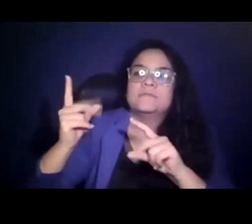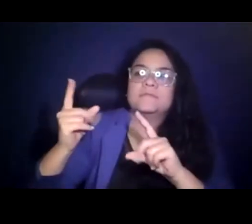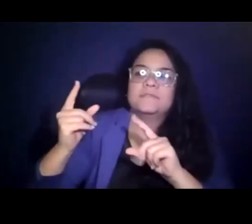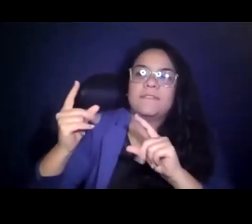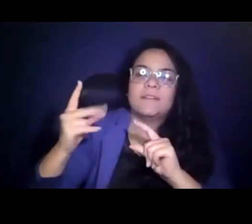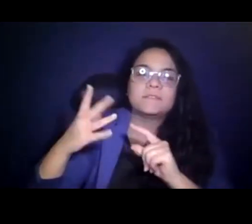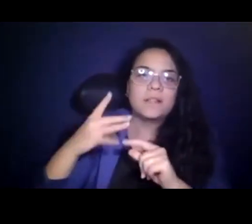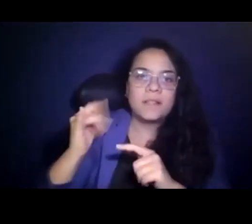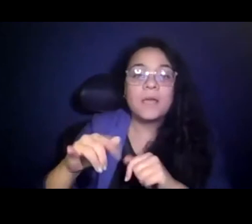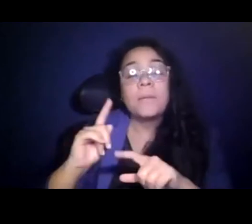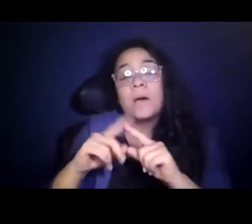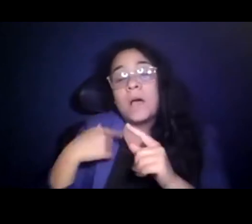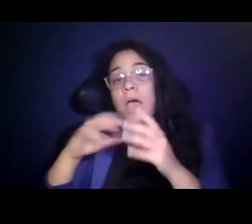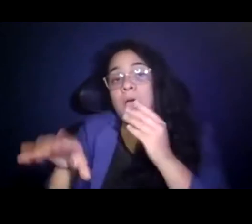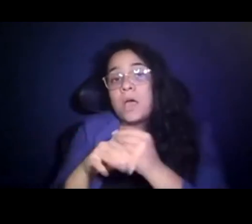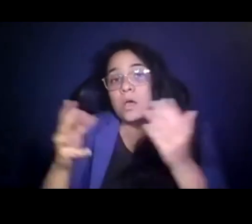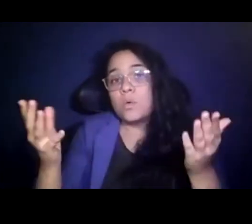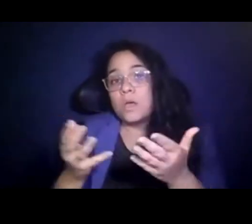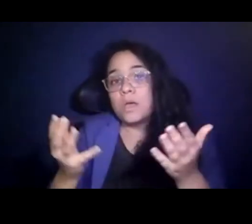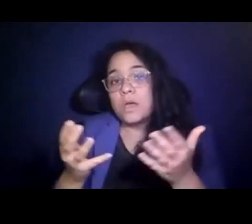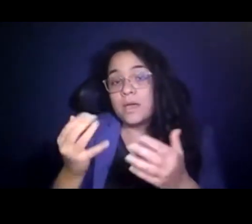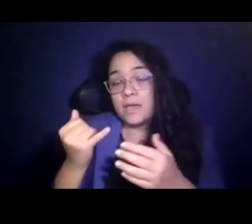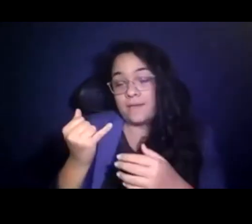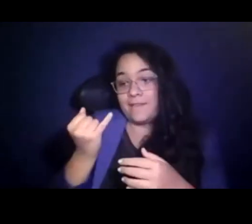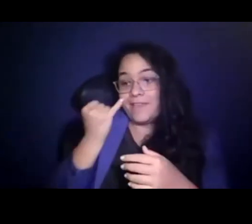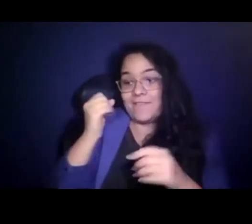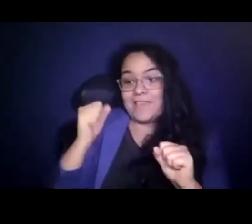15:21:54 The only thing I would add then is if we could start having conversations about